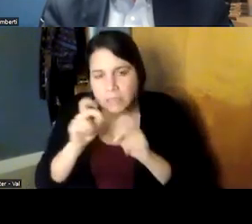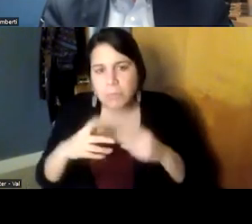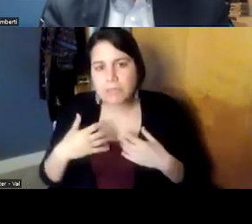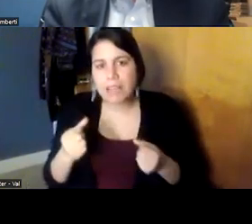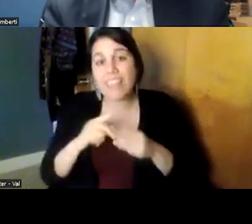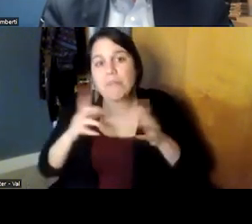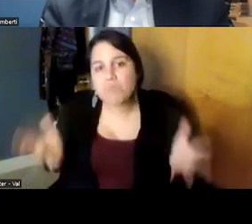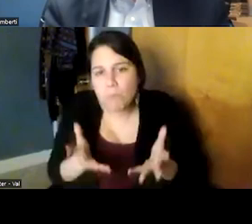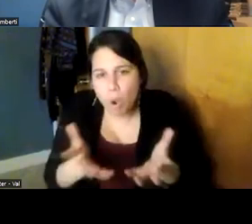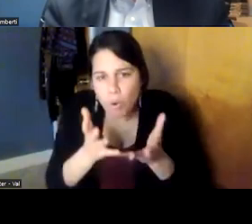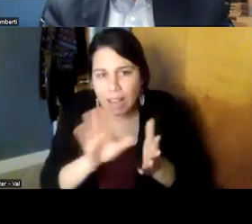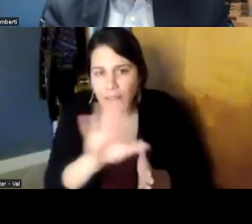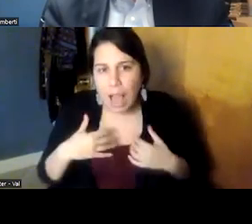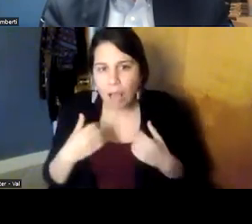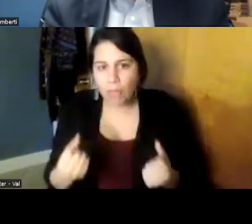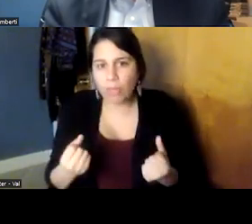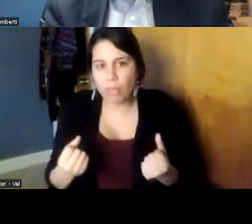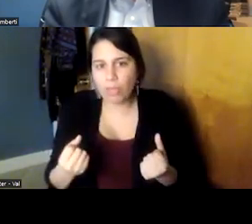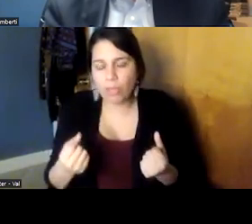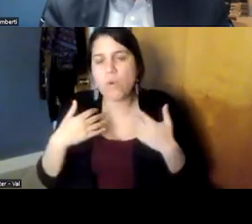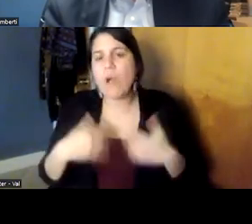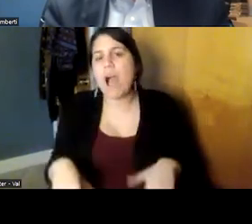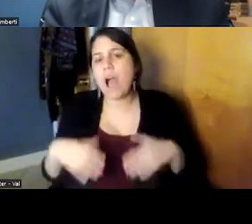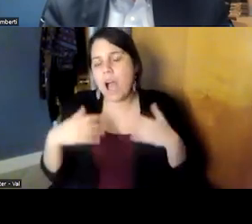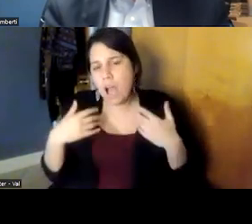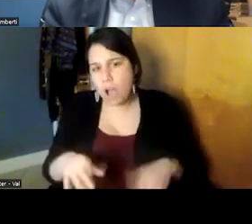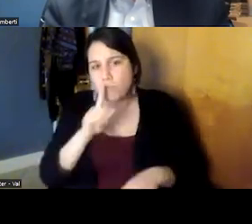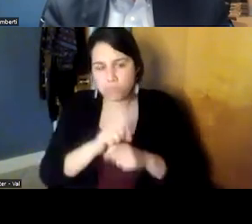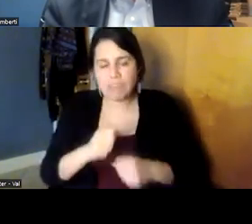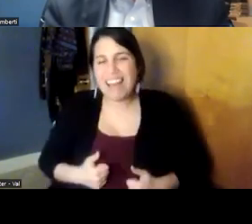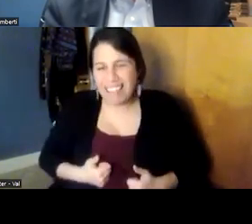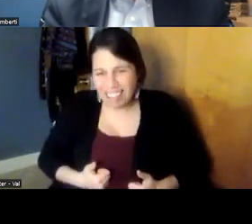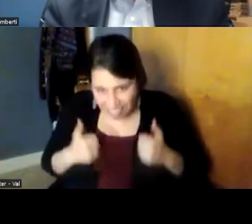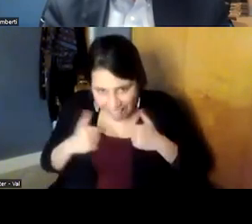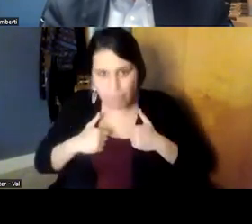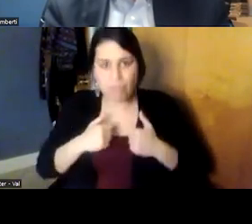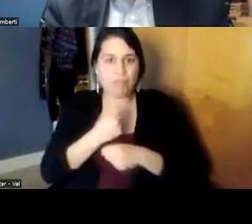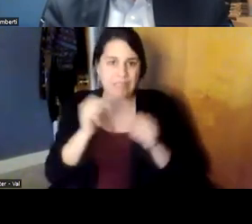it was a life preserver and i mean that quite literally for some people and uh while it's not